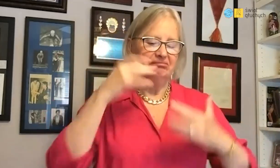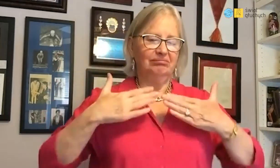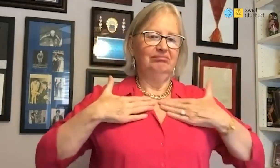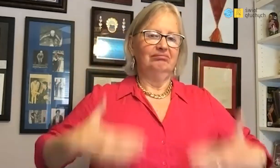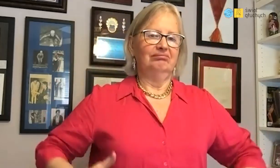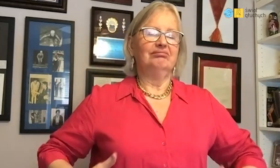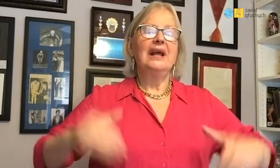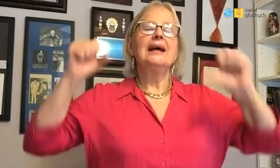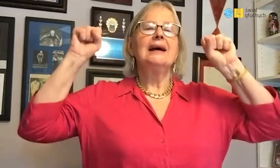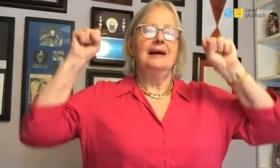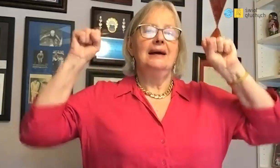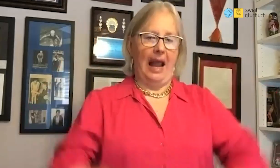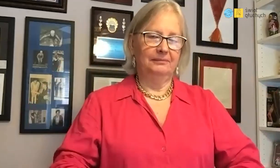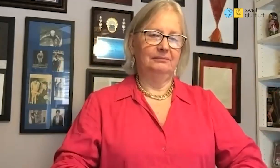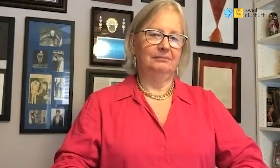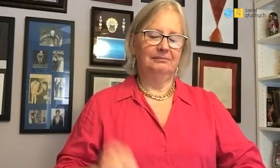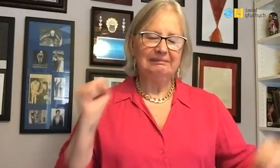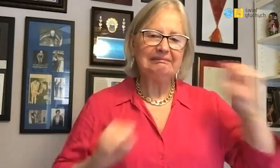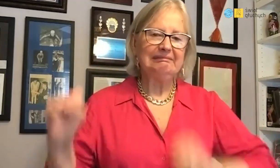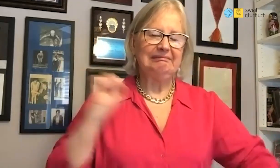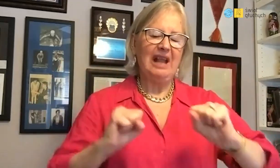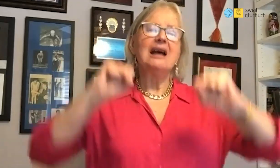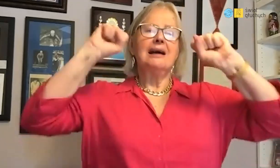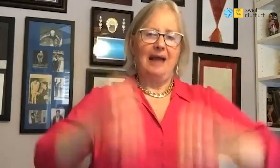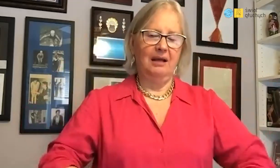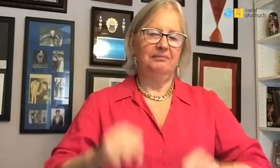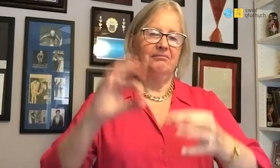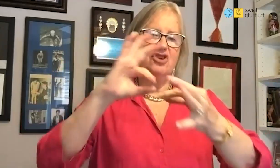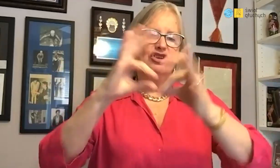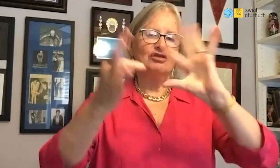Fit body? Of course. Workouts? Of course.